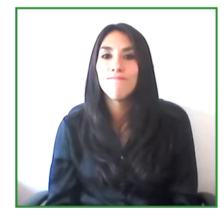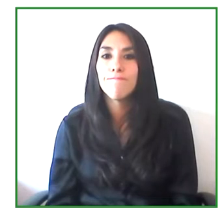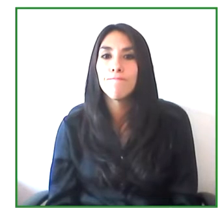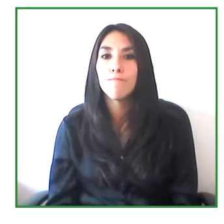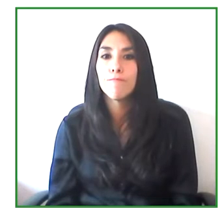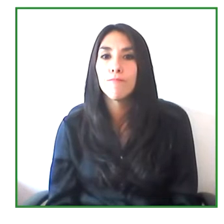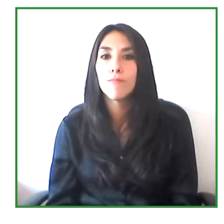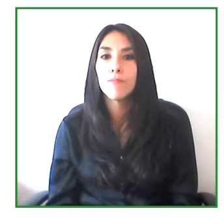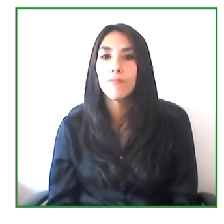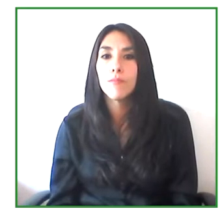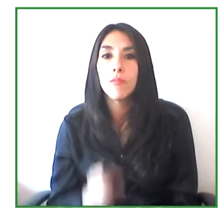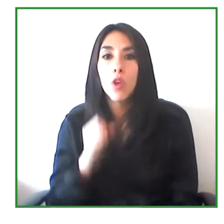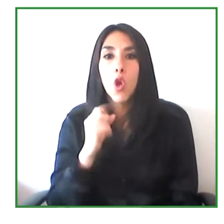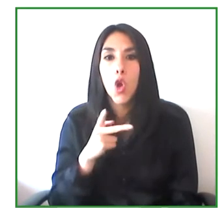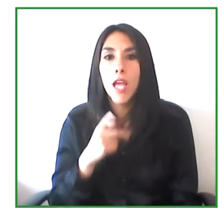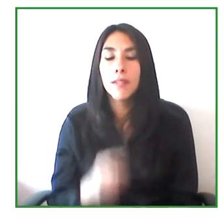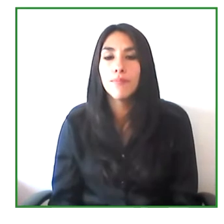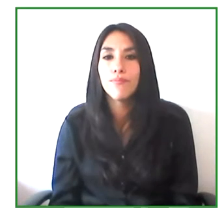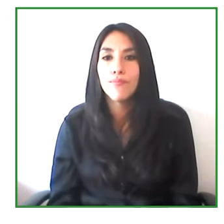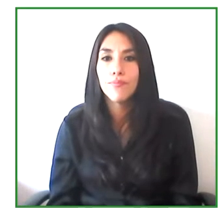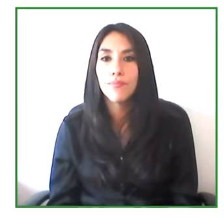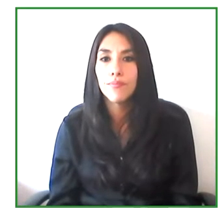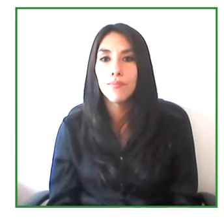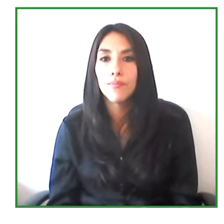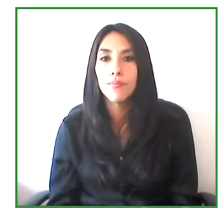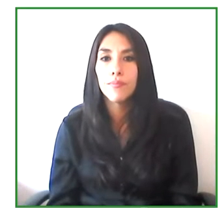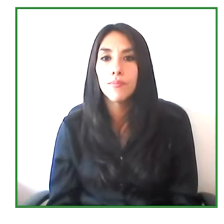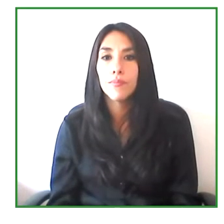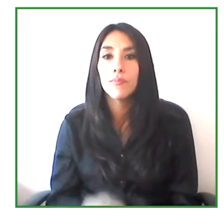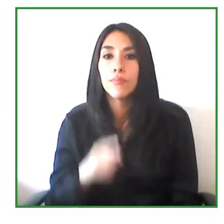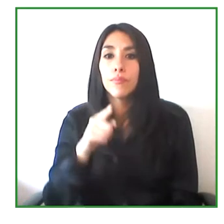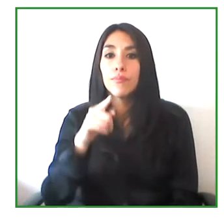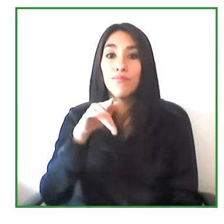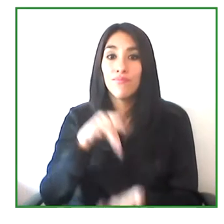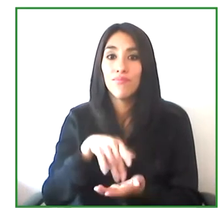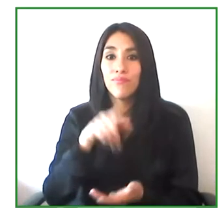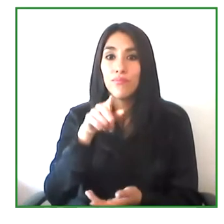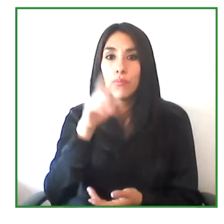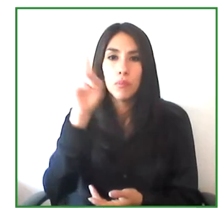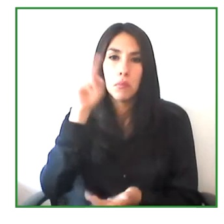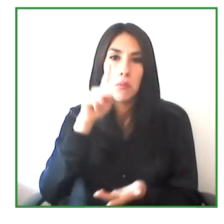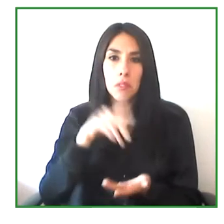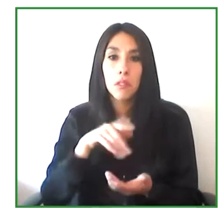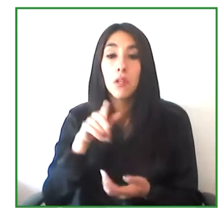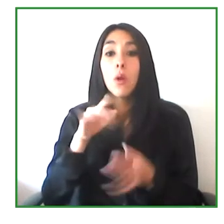Okay, so the centro de relevo is very important for the deaf community.